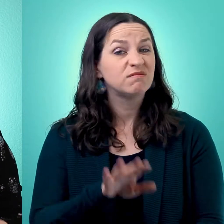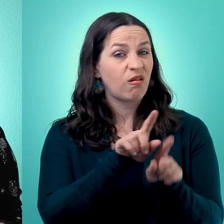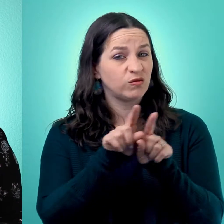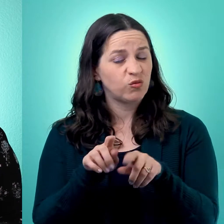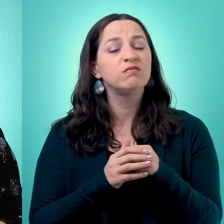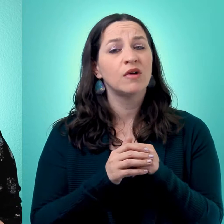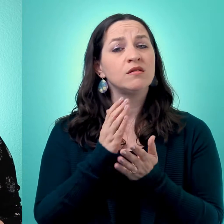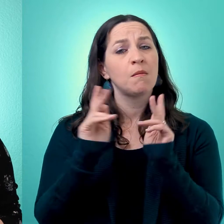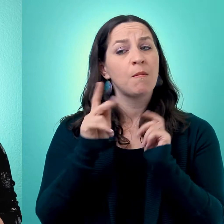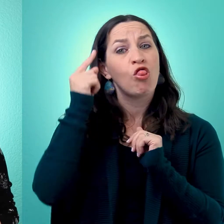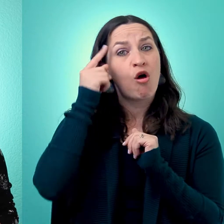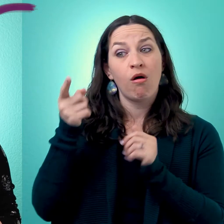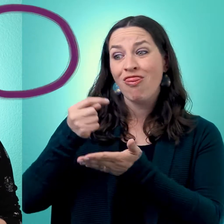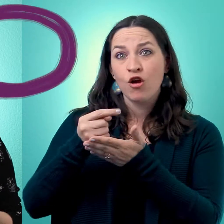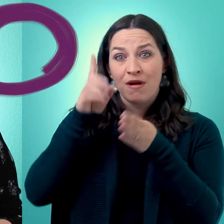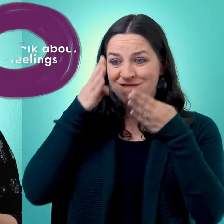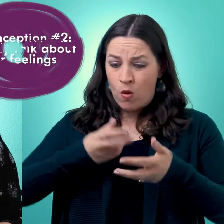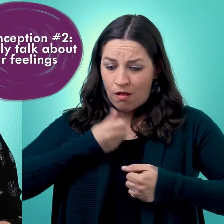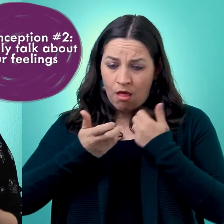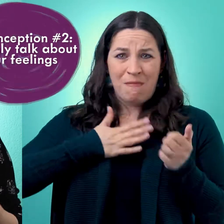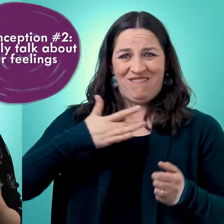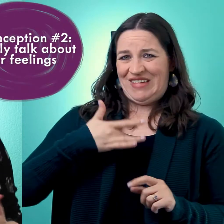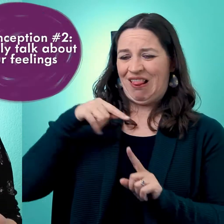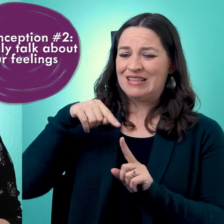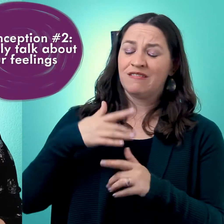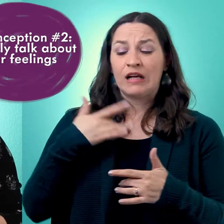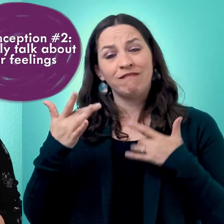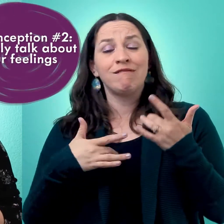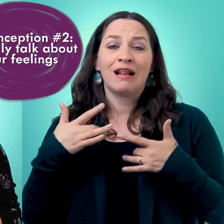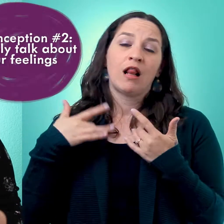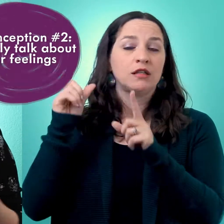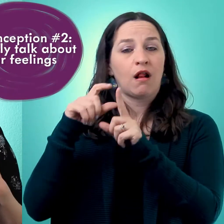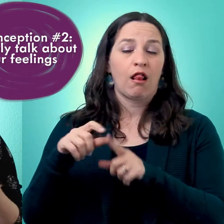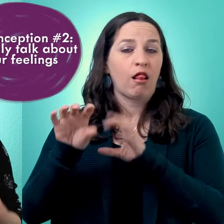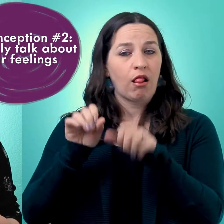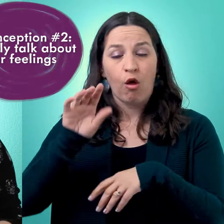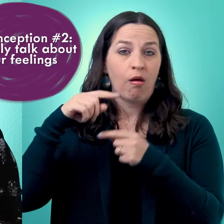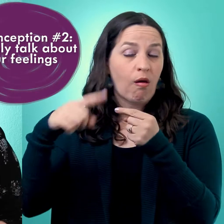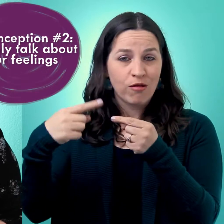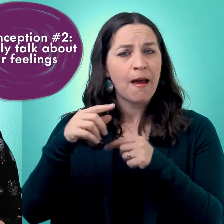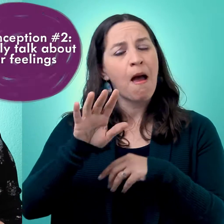Similarly, some people think that therapy is only focused on your feelings, that you just go and talk about your feelings all the time.